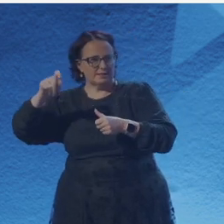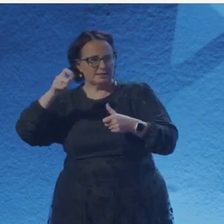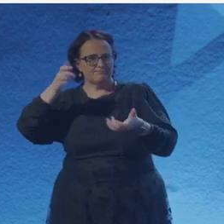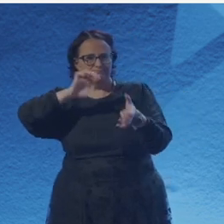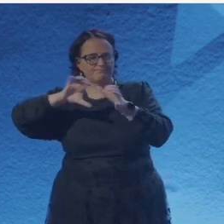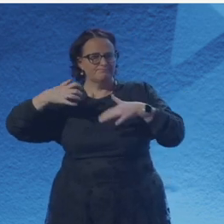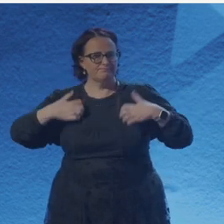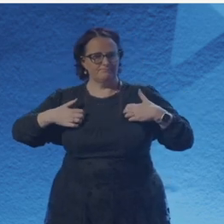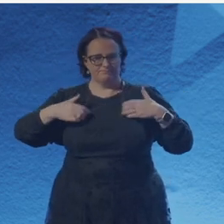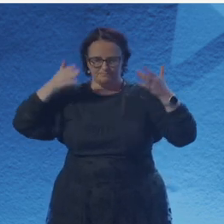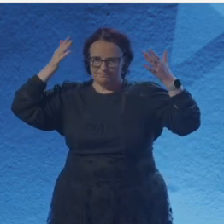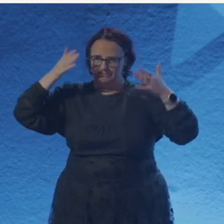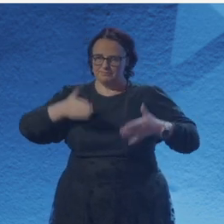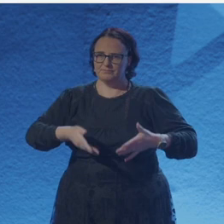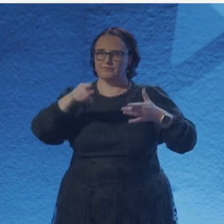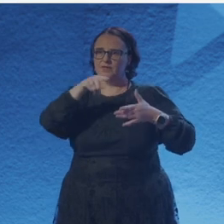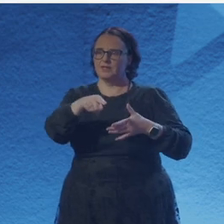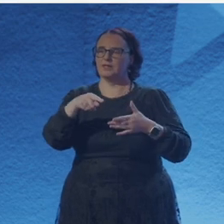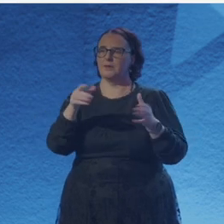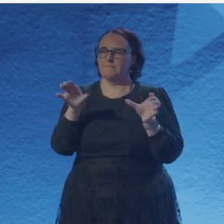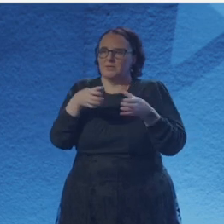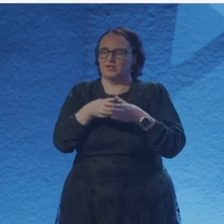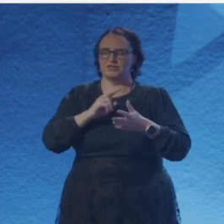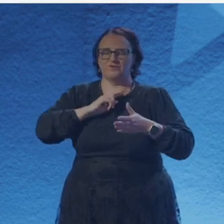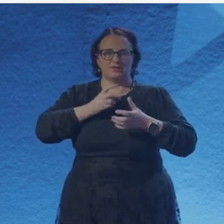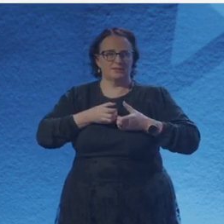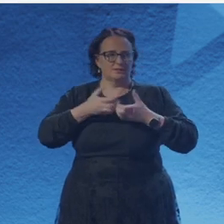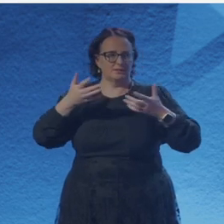with the with the IOP would be an amazing way to continue our partnership